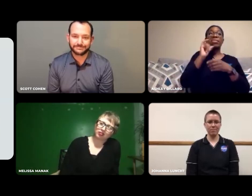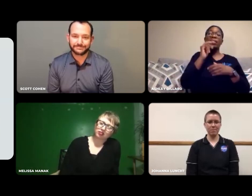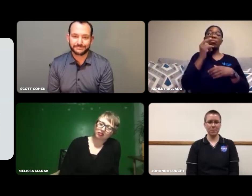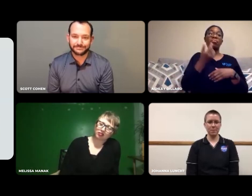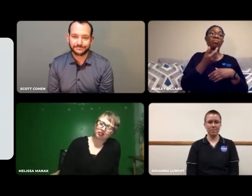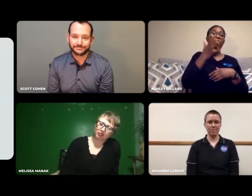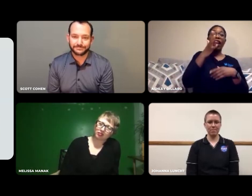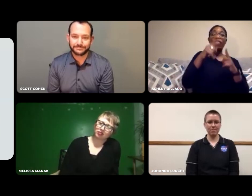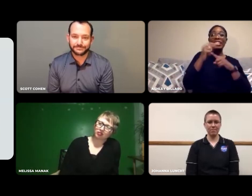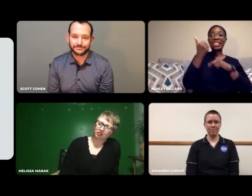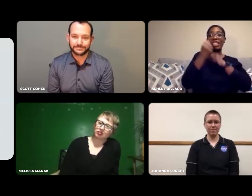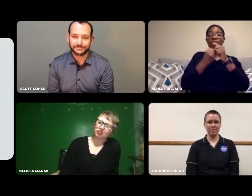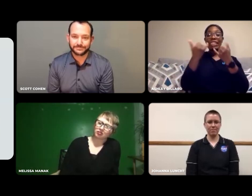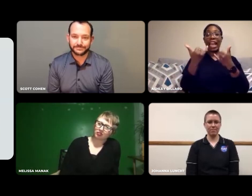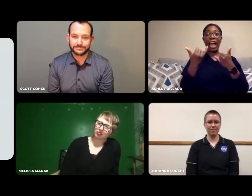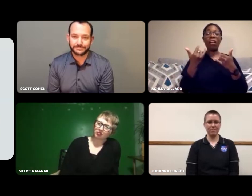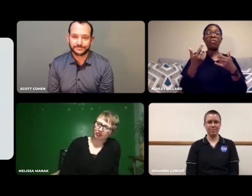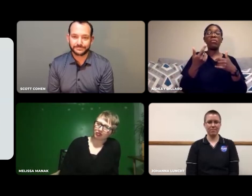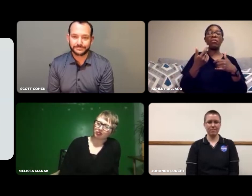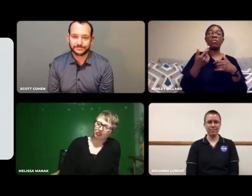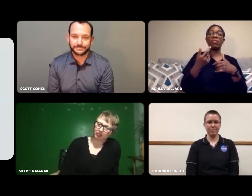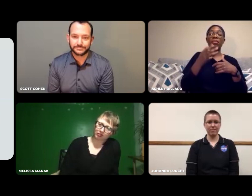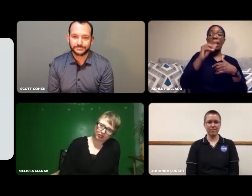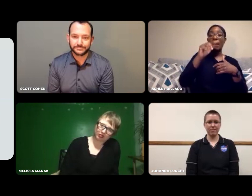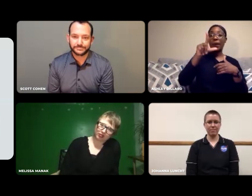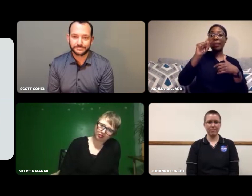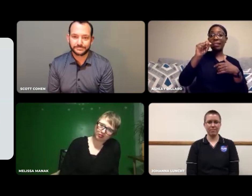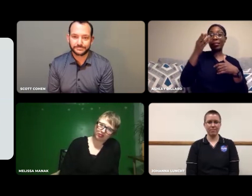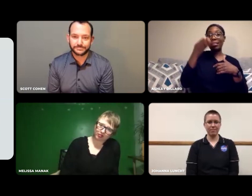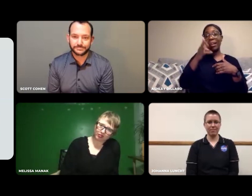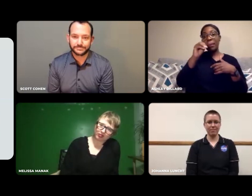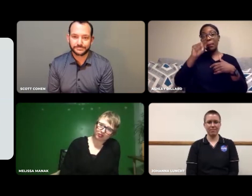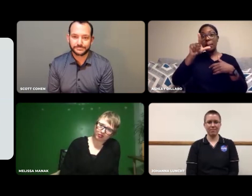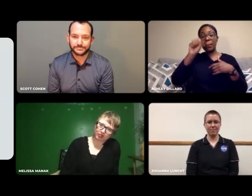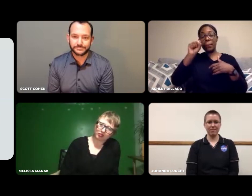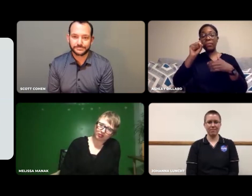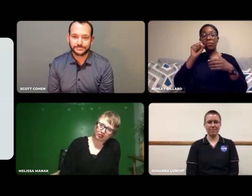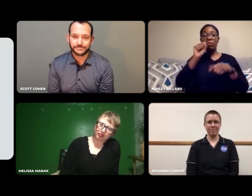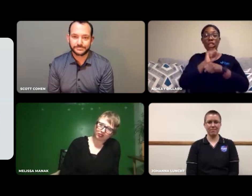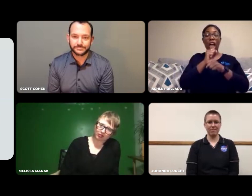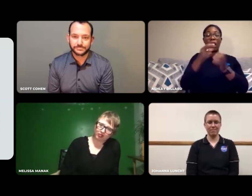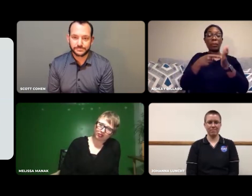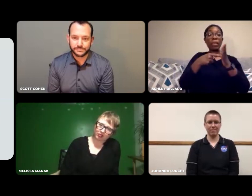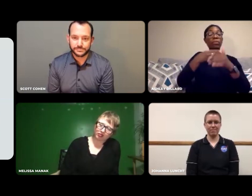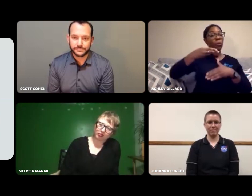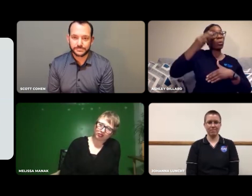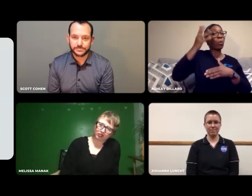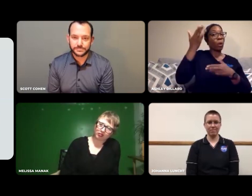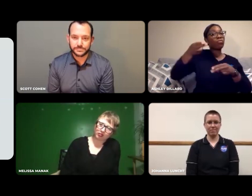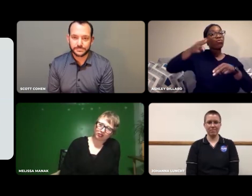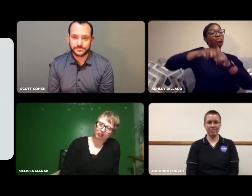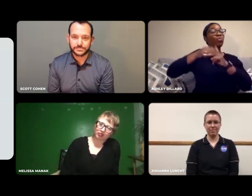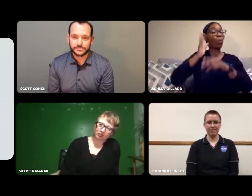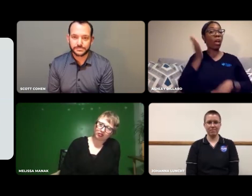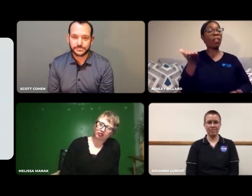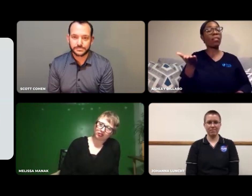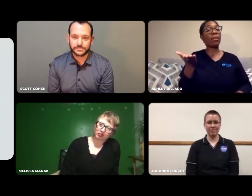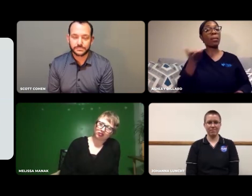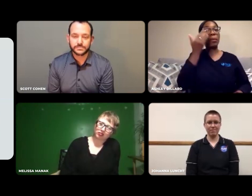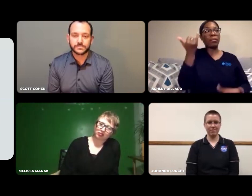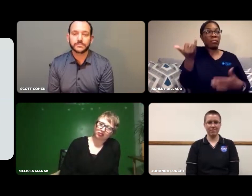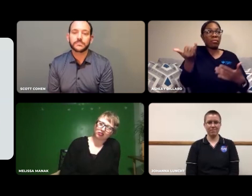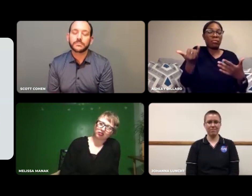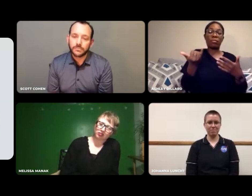In 5-10 years from now, an MLT or MLS job will be in high demand because